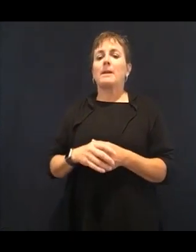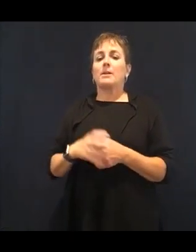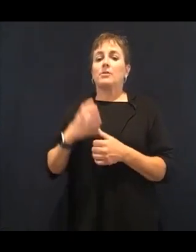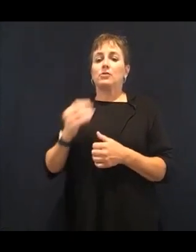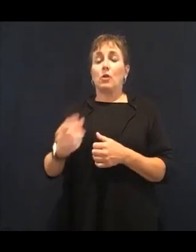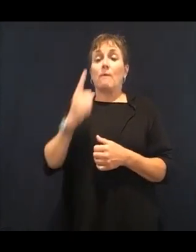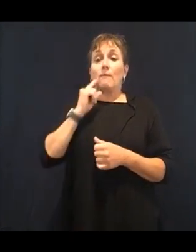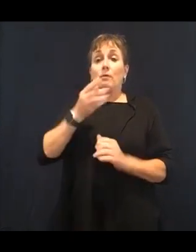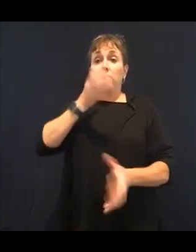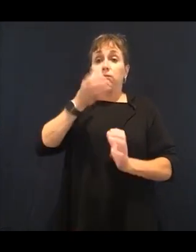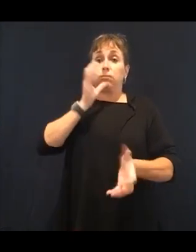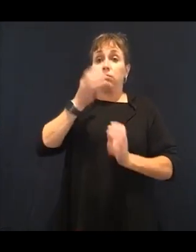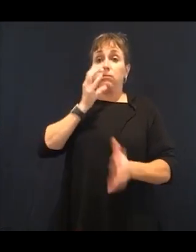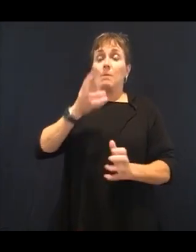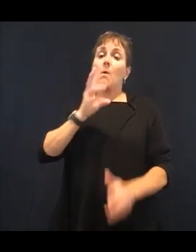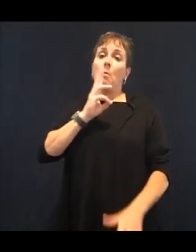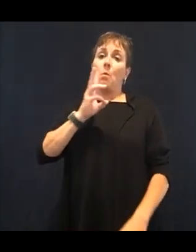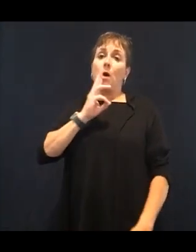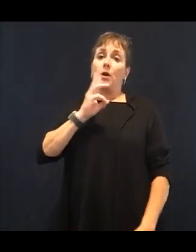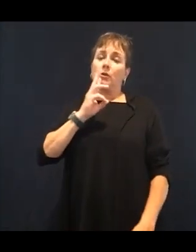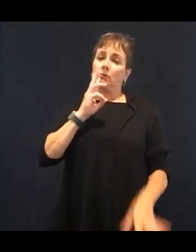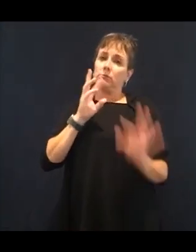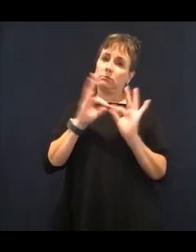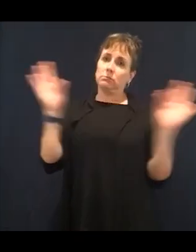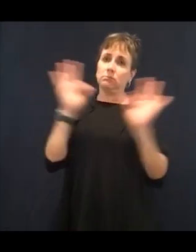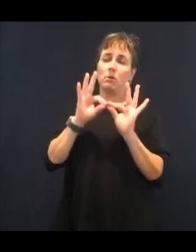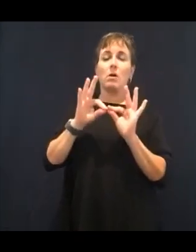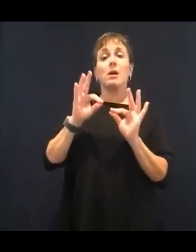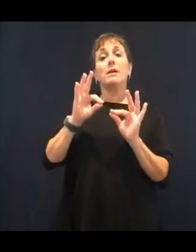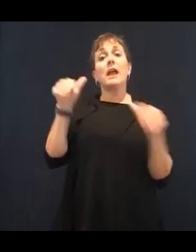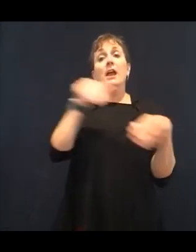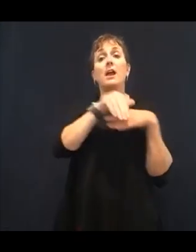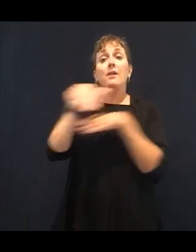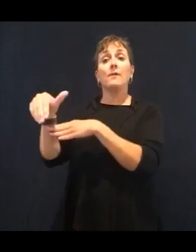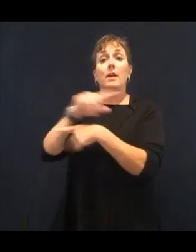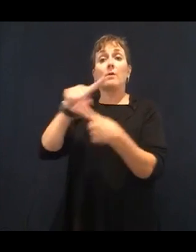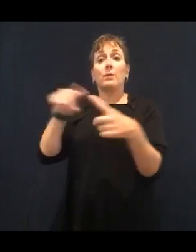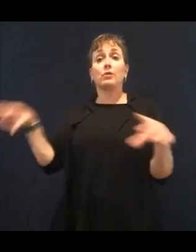and you wake up the next morning is the best time to put water